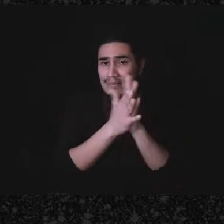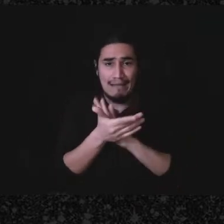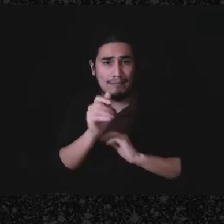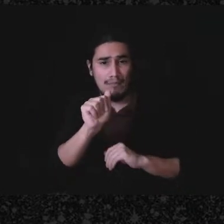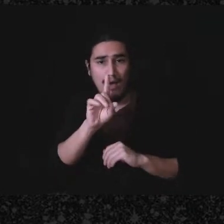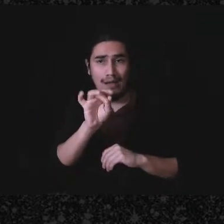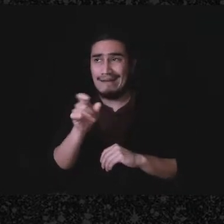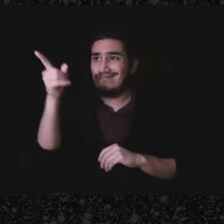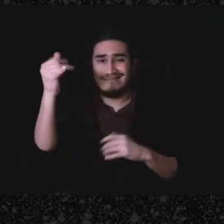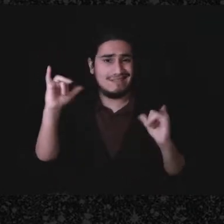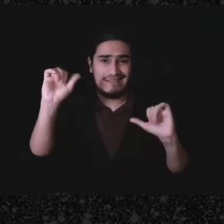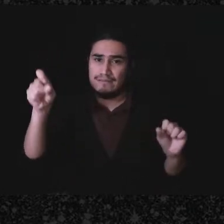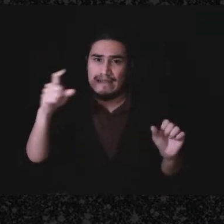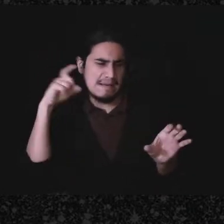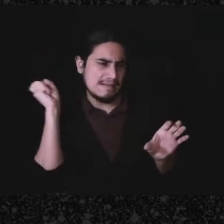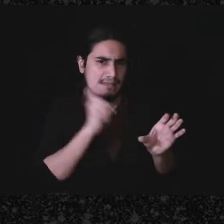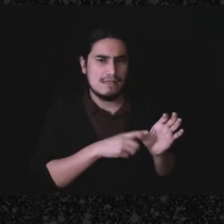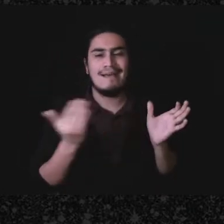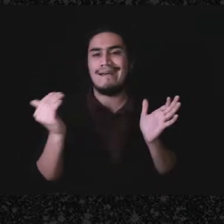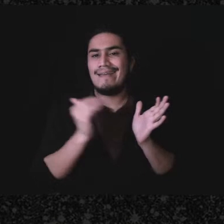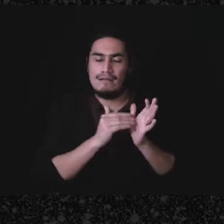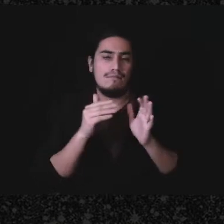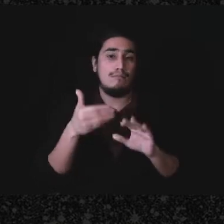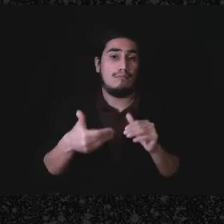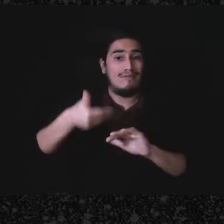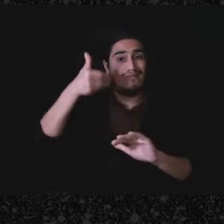and then we're back to what we talked about previously with making sure that you have